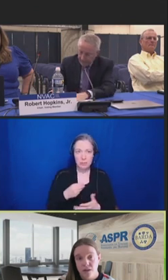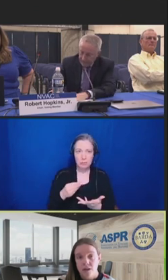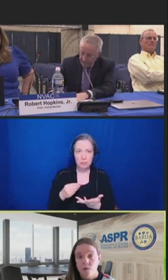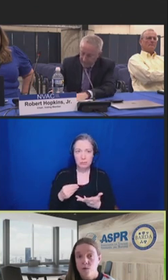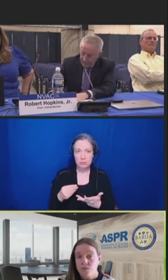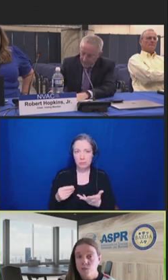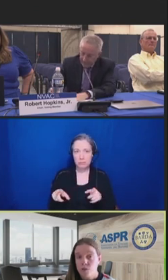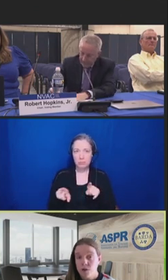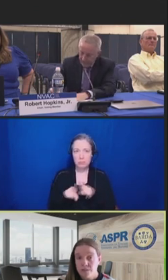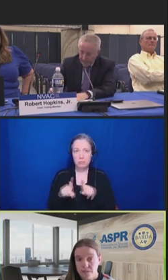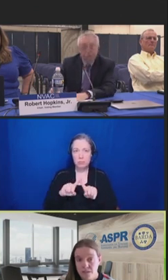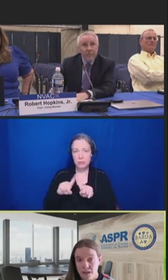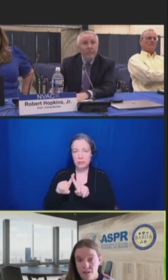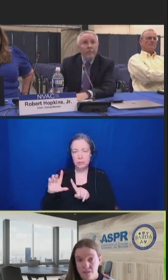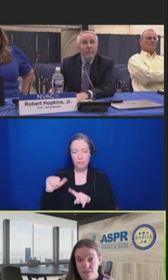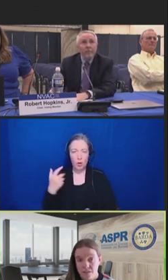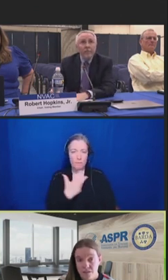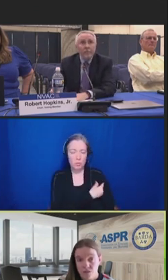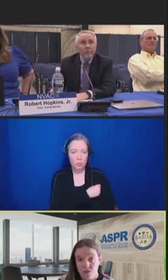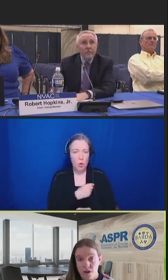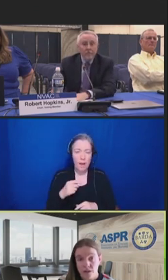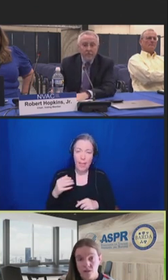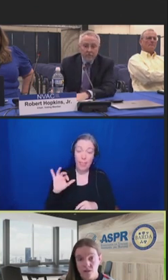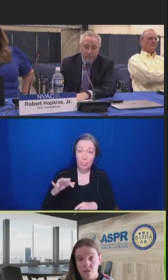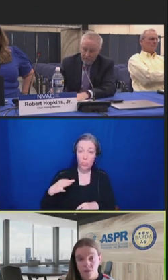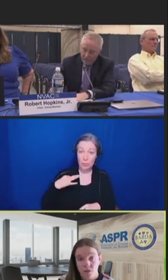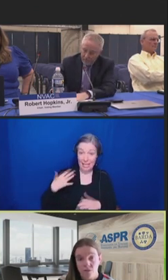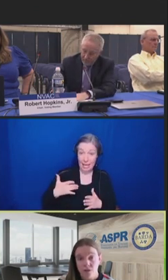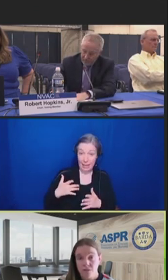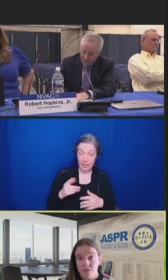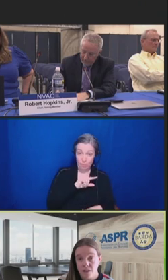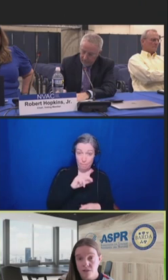We want to progress these candidates into clinical trials to determine if they are safe